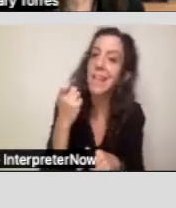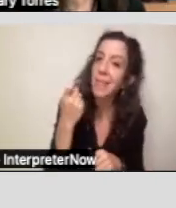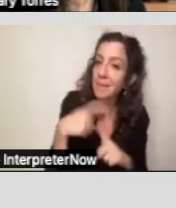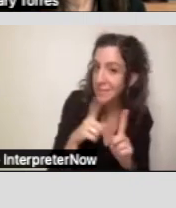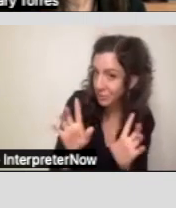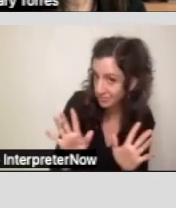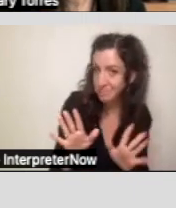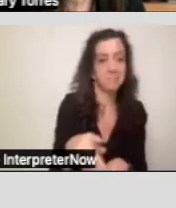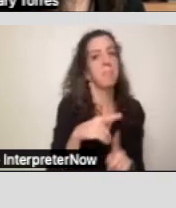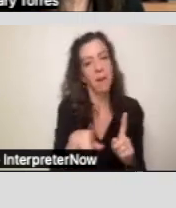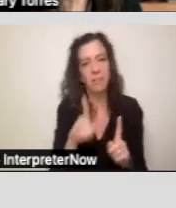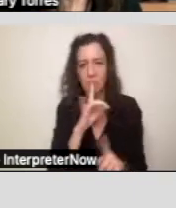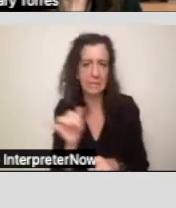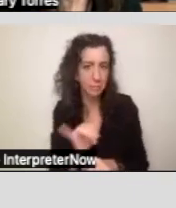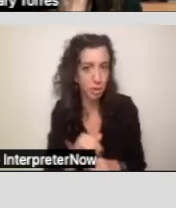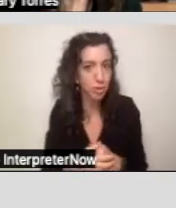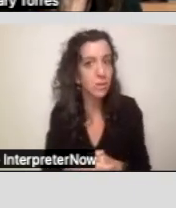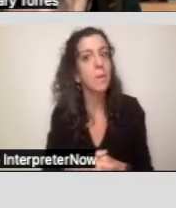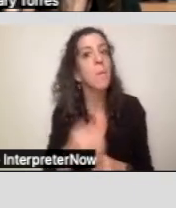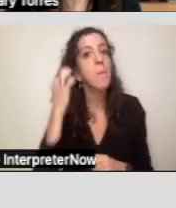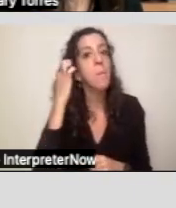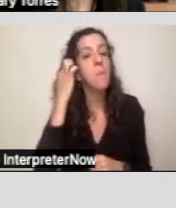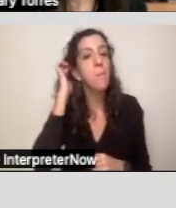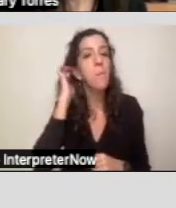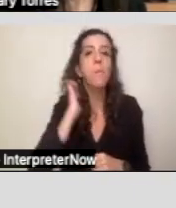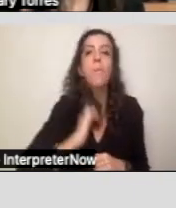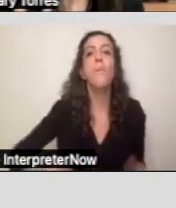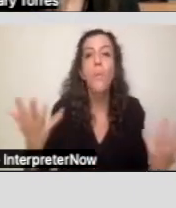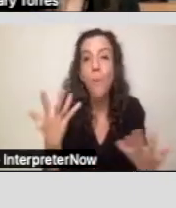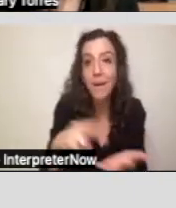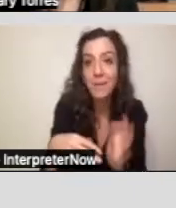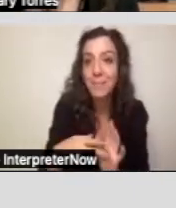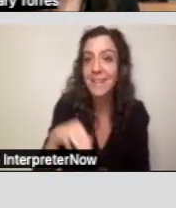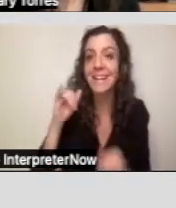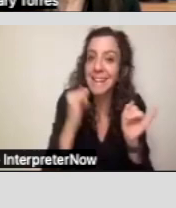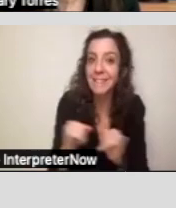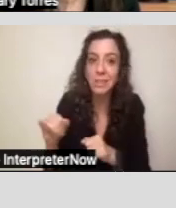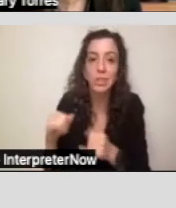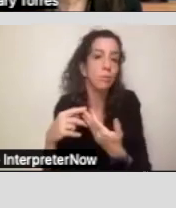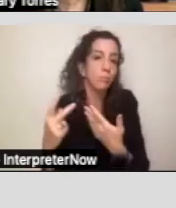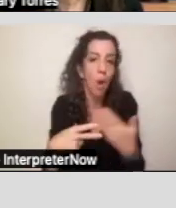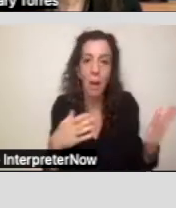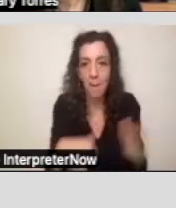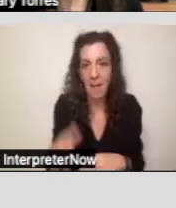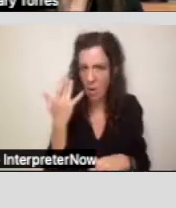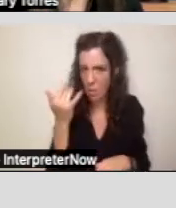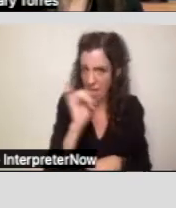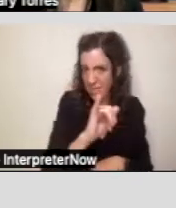But it's very, very similar. So, what is an Individual Program Plan and why is that so important when you become a